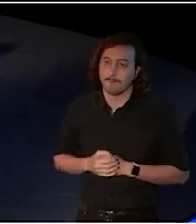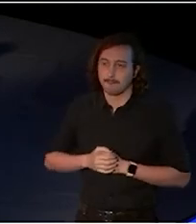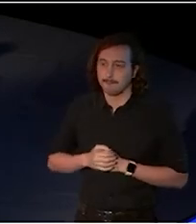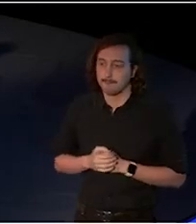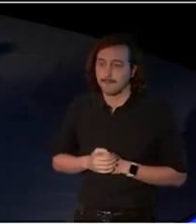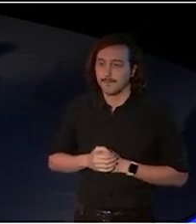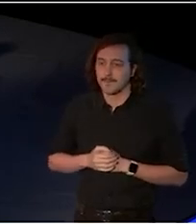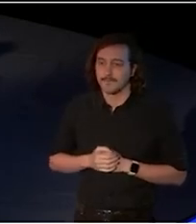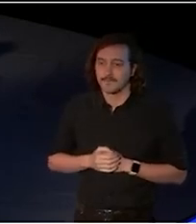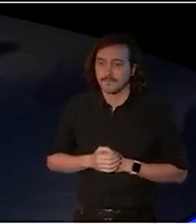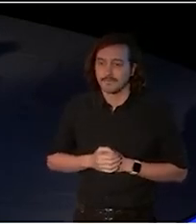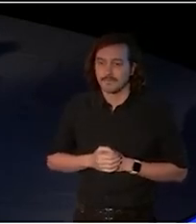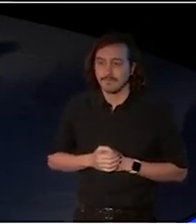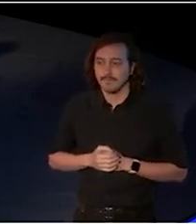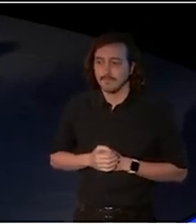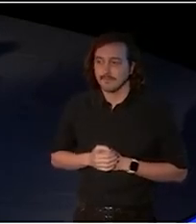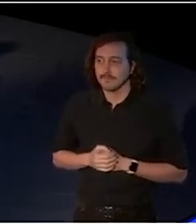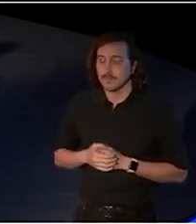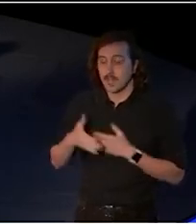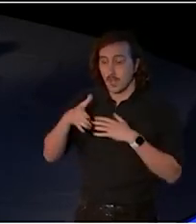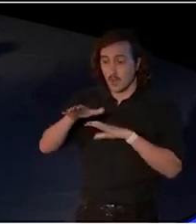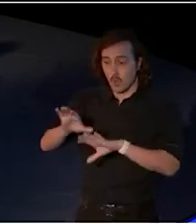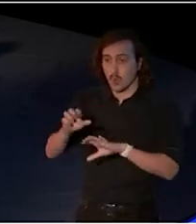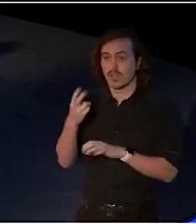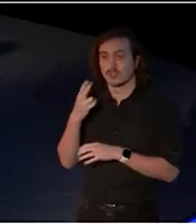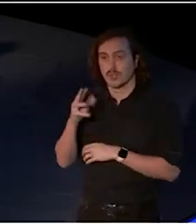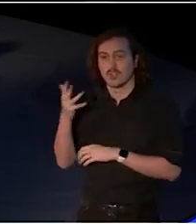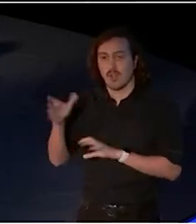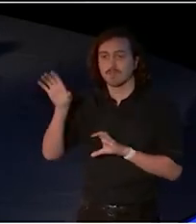And in that nation, there are 29 clans and